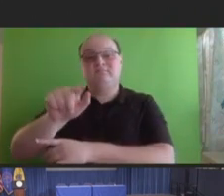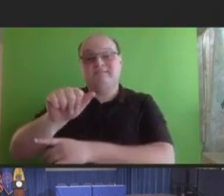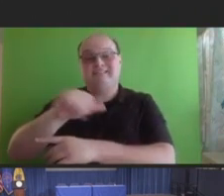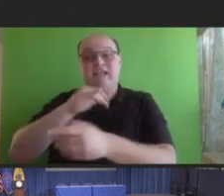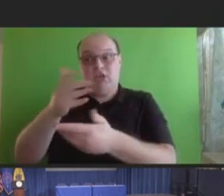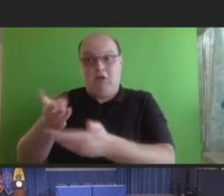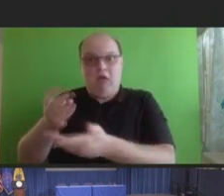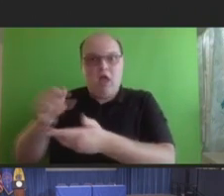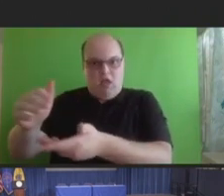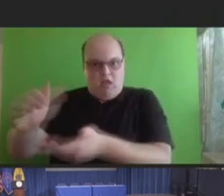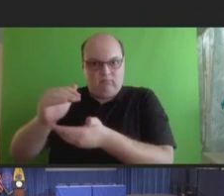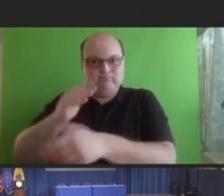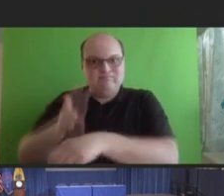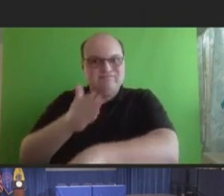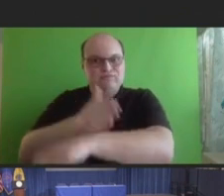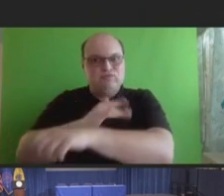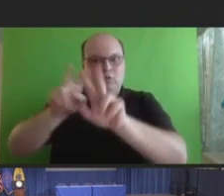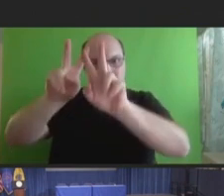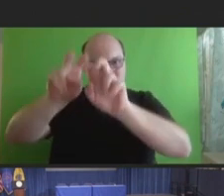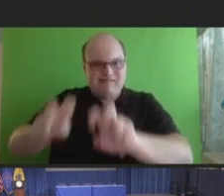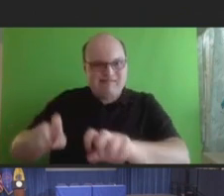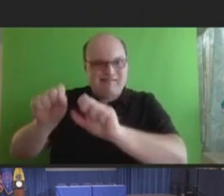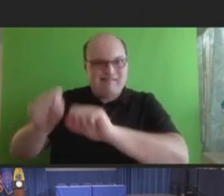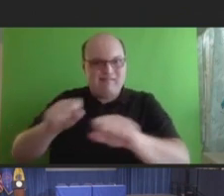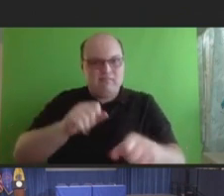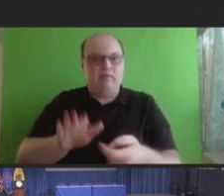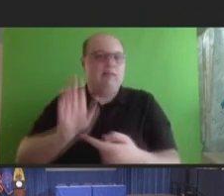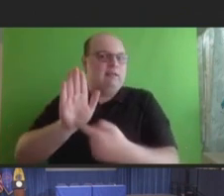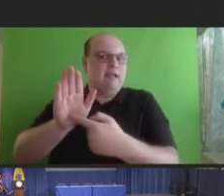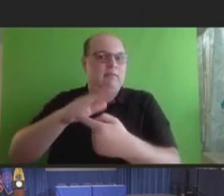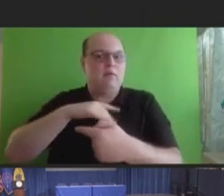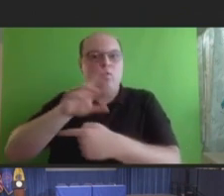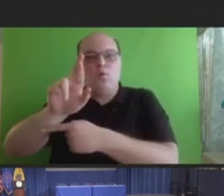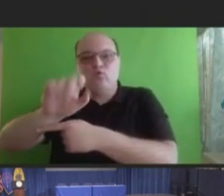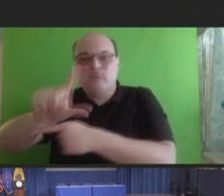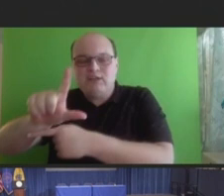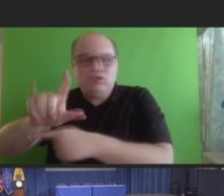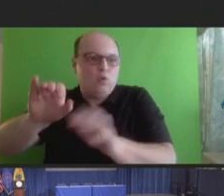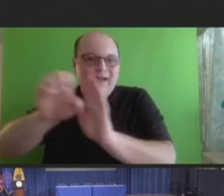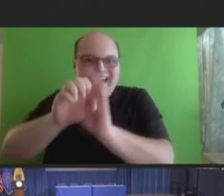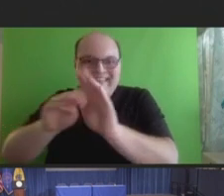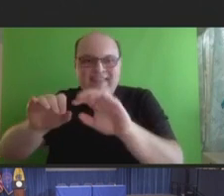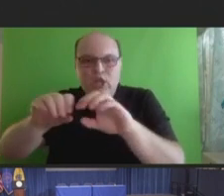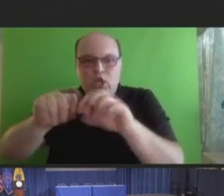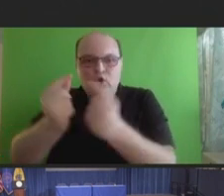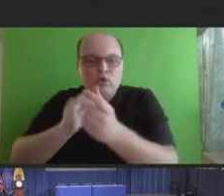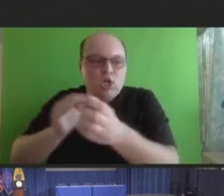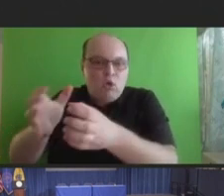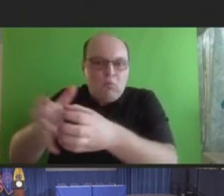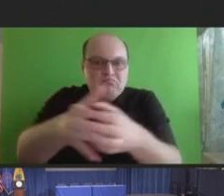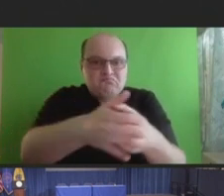such as providing breakdowns by race and ethnicity, or increase our collective ability to detect